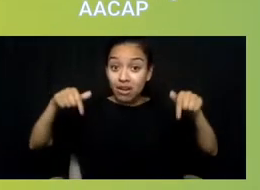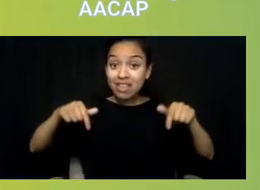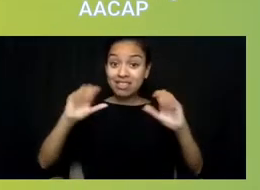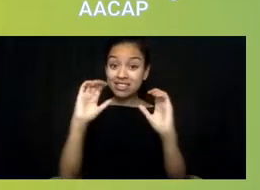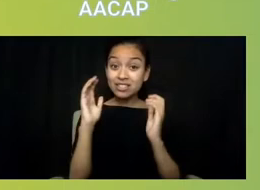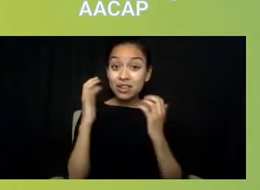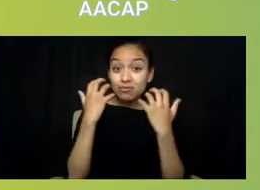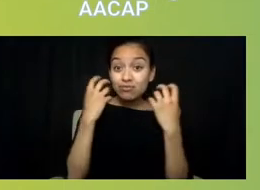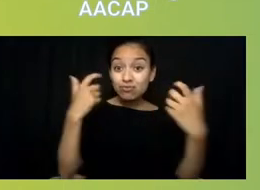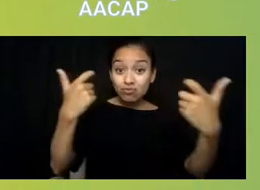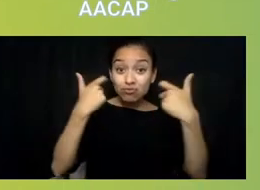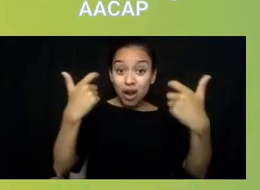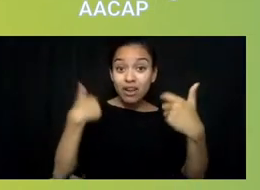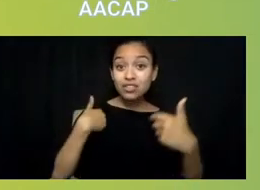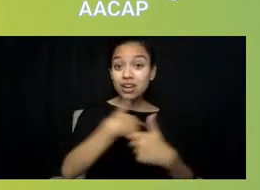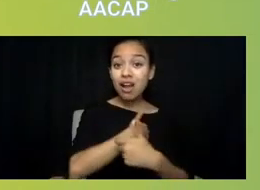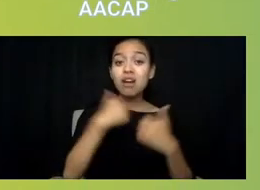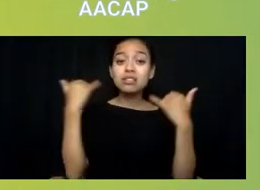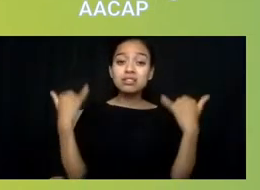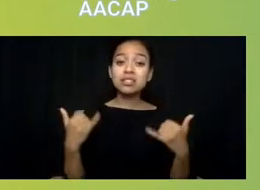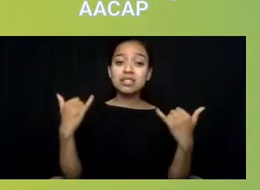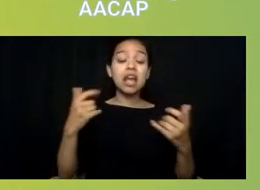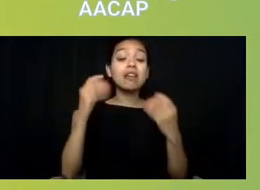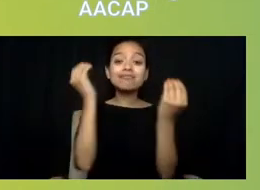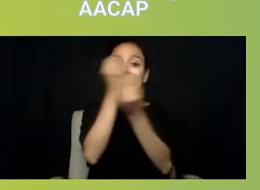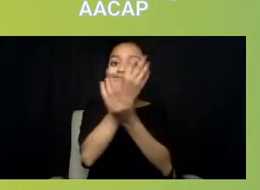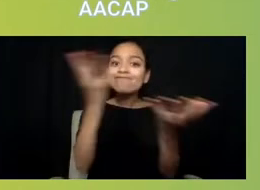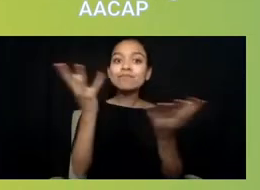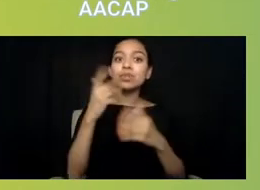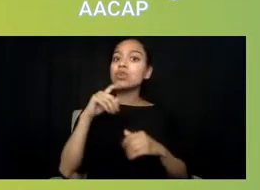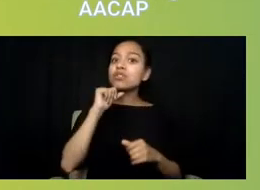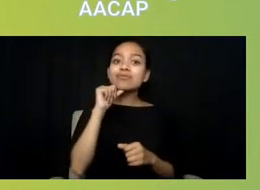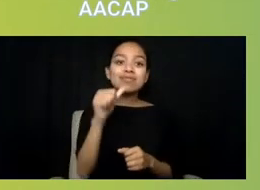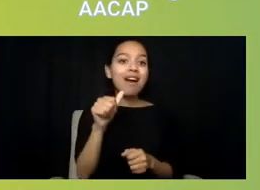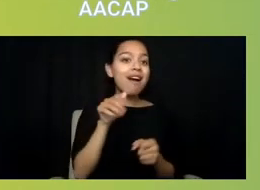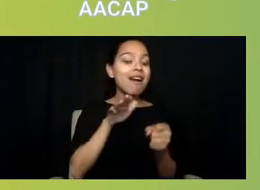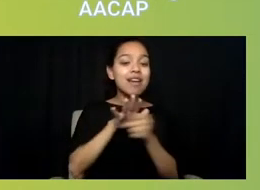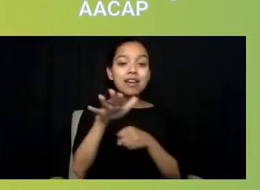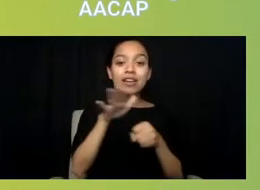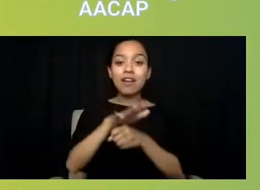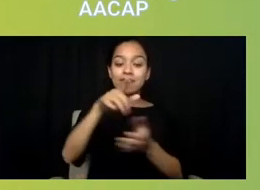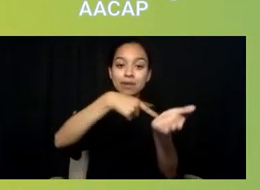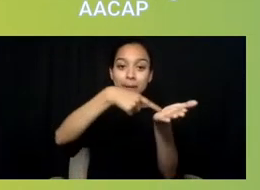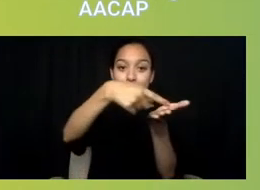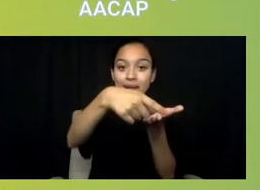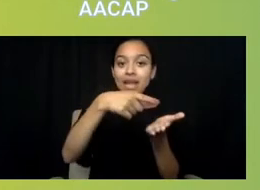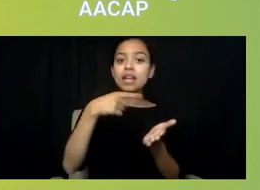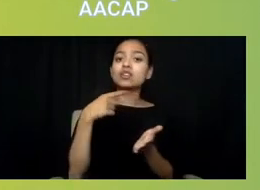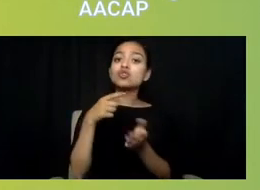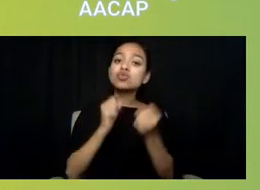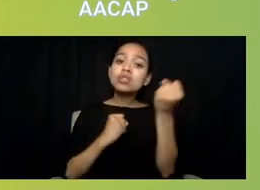that there is no sufficient pay (audio dropout) to support the future mental health workforce.